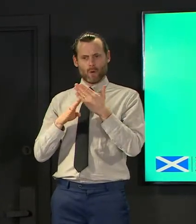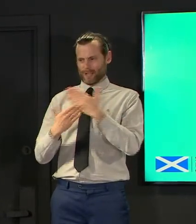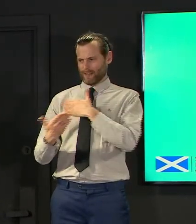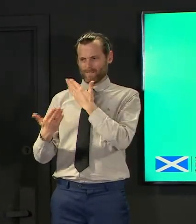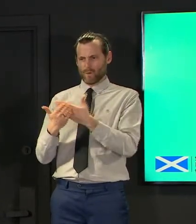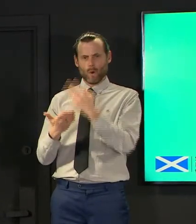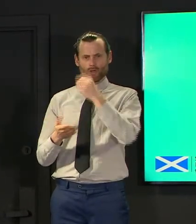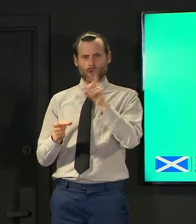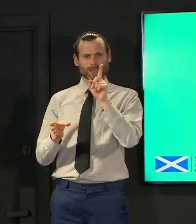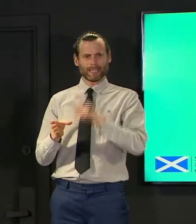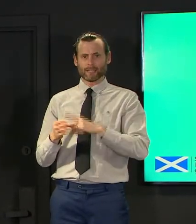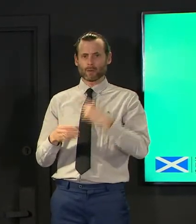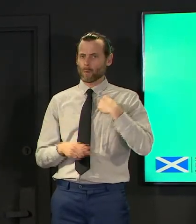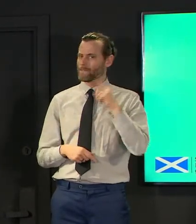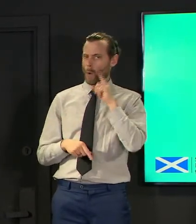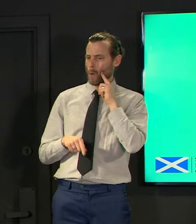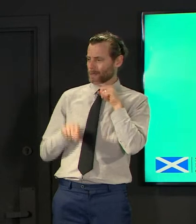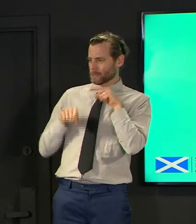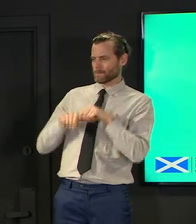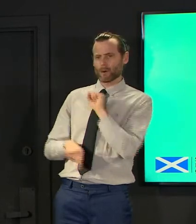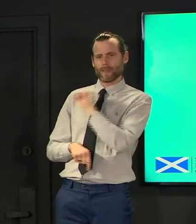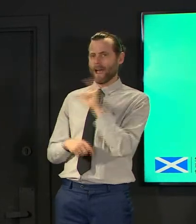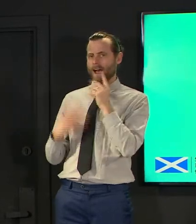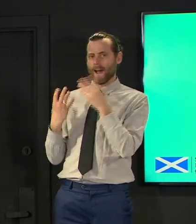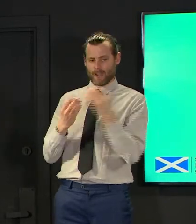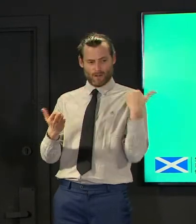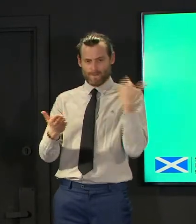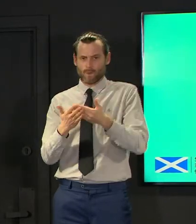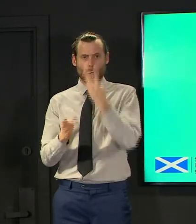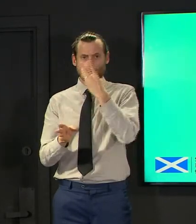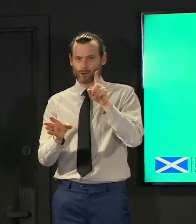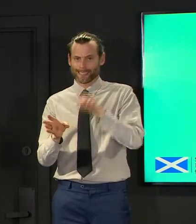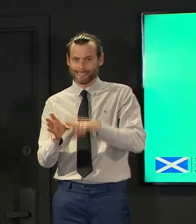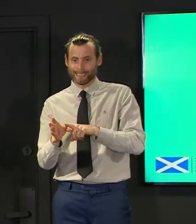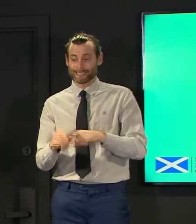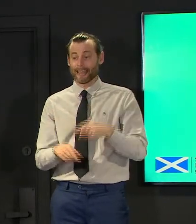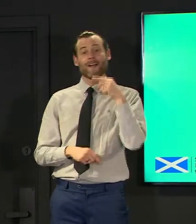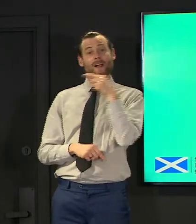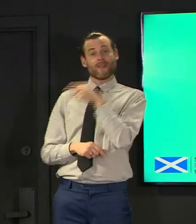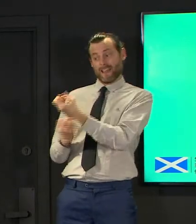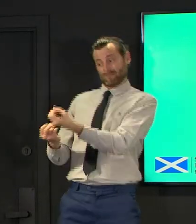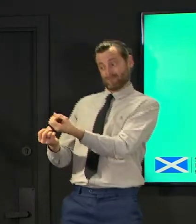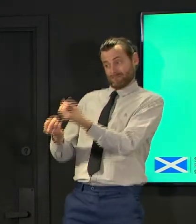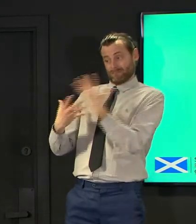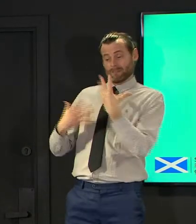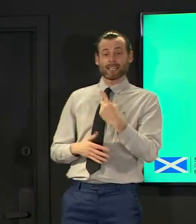they have said today those at highest risk of hospitalization outside of cohorts one to nine